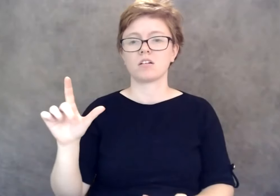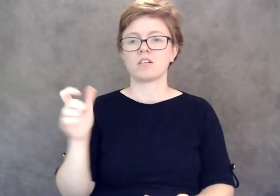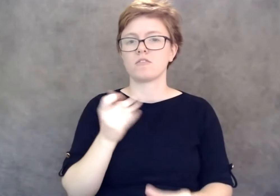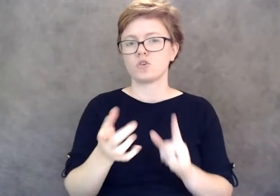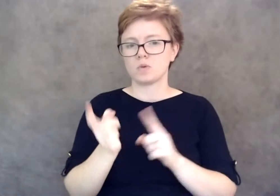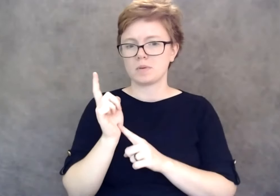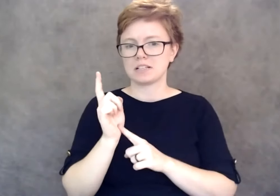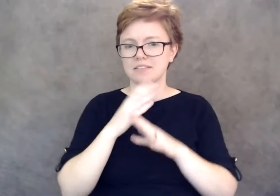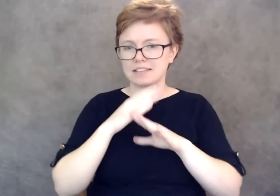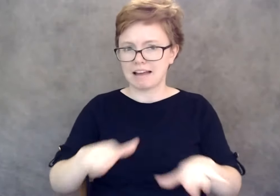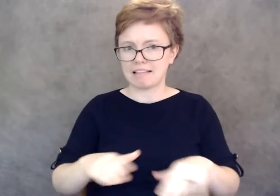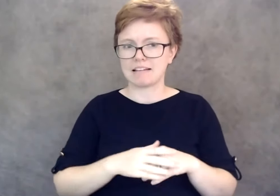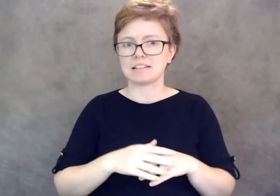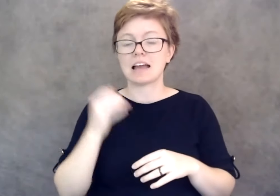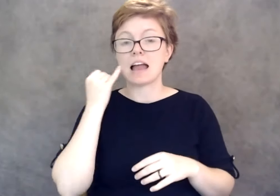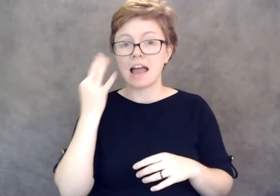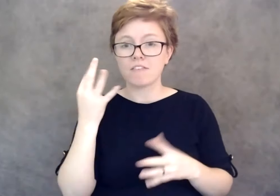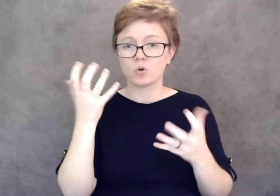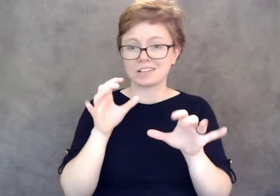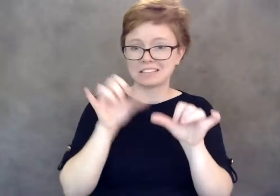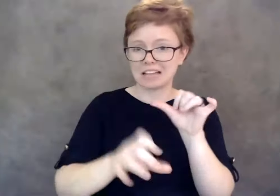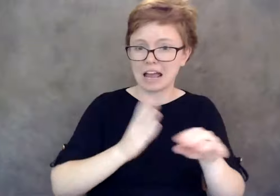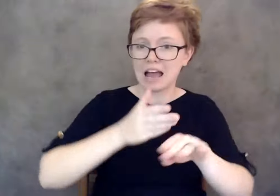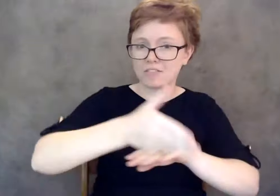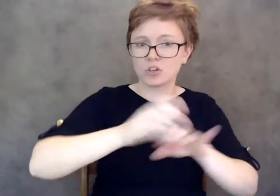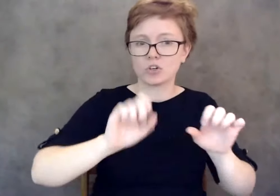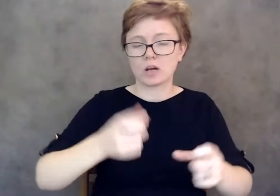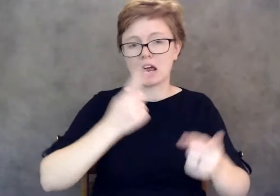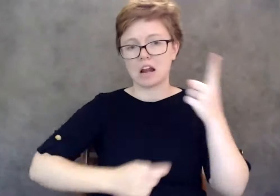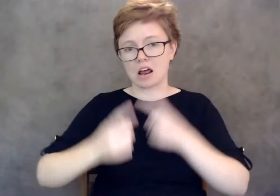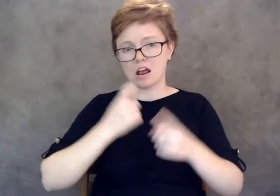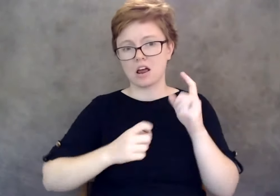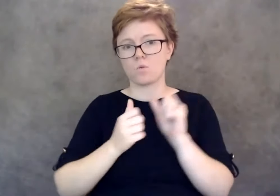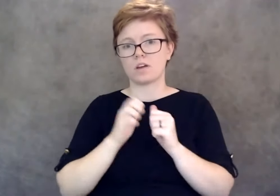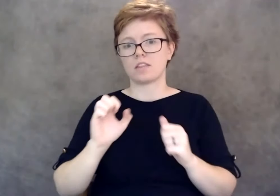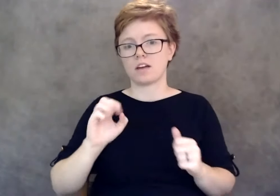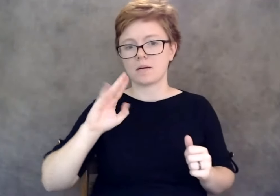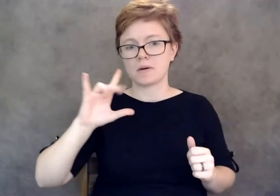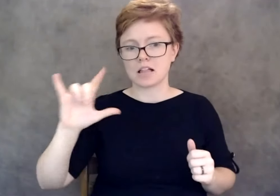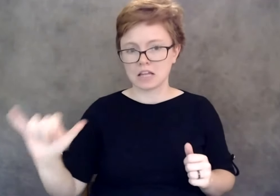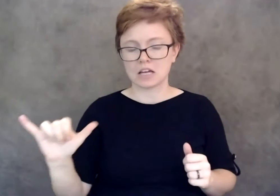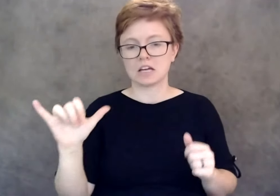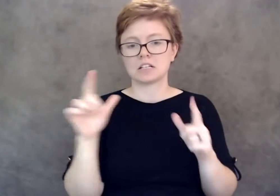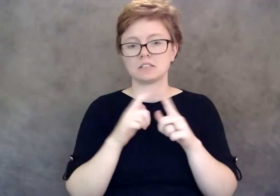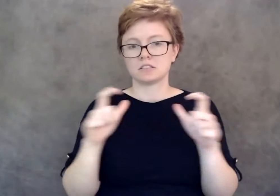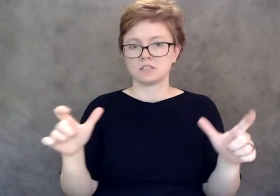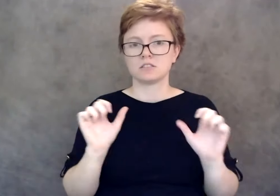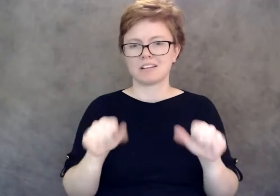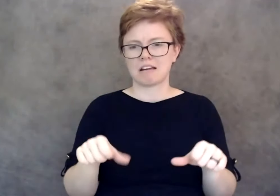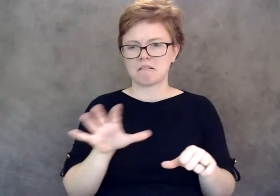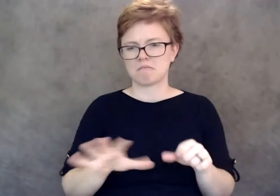and anybody who wishes to stay and continue some questions and answers are welcome to do that. We could do that for about another 5 to 10 minutes